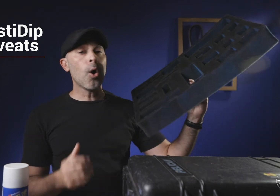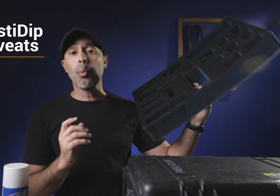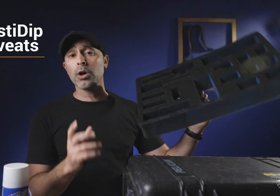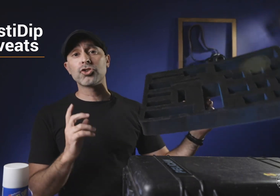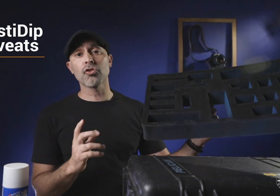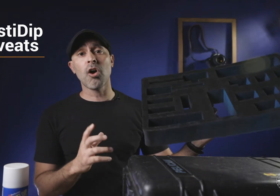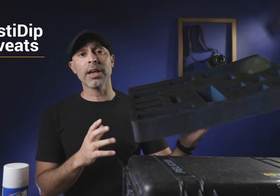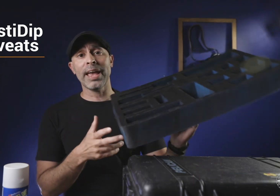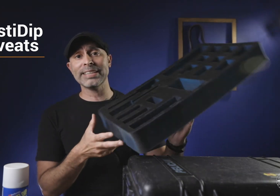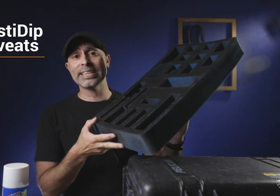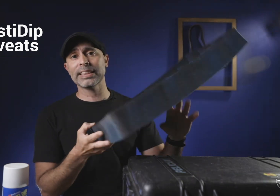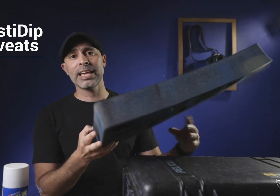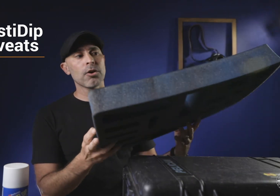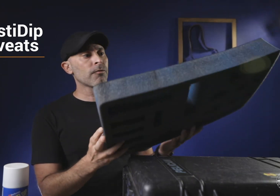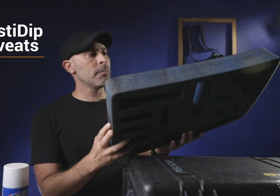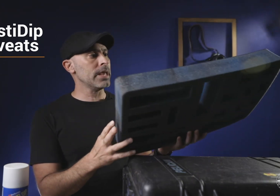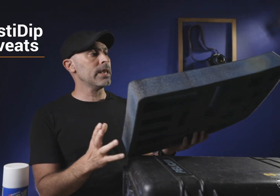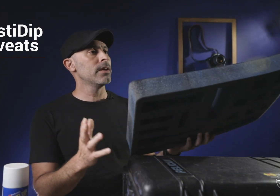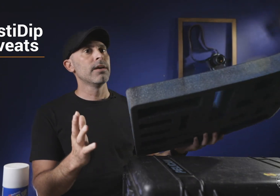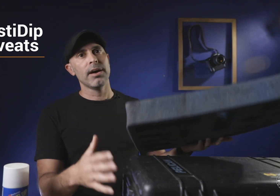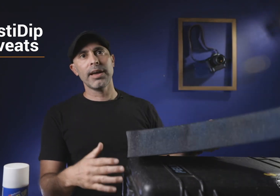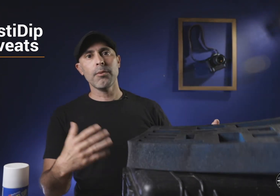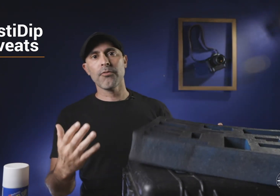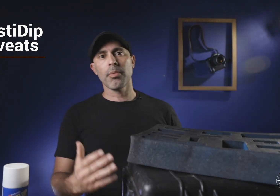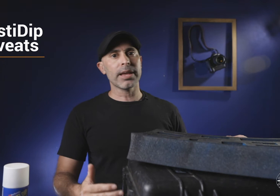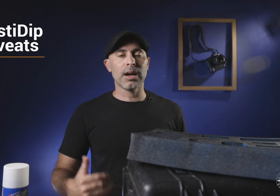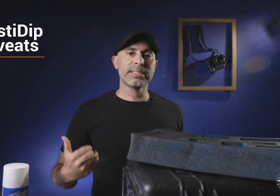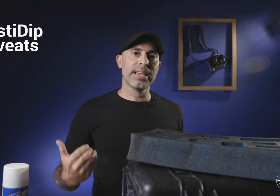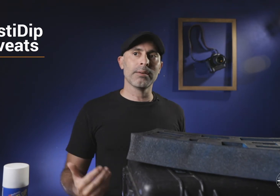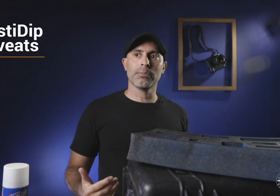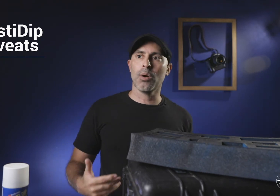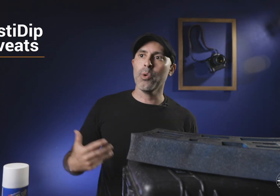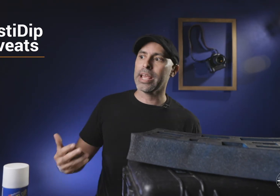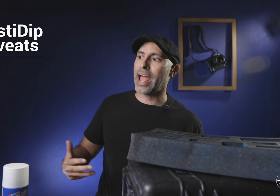was strong and it did linger for me anywhere from like I'd say our week and